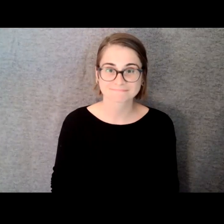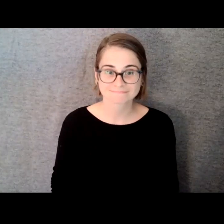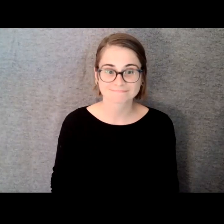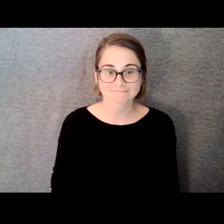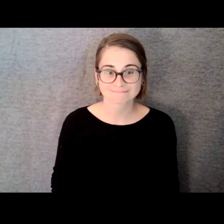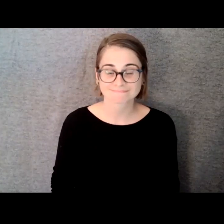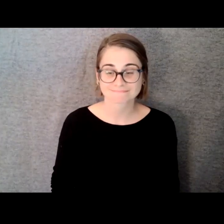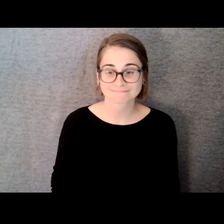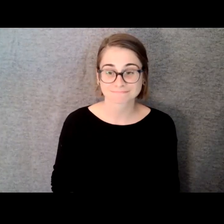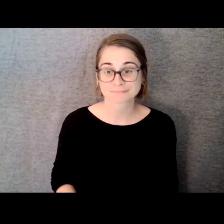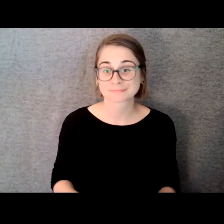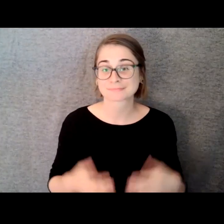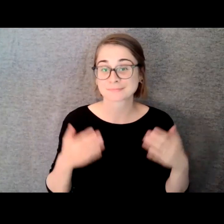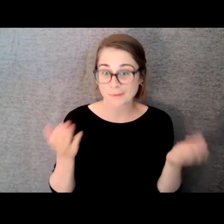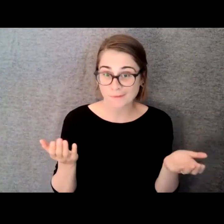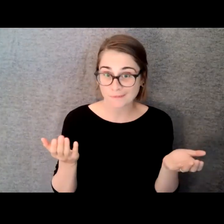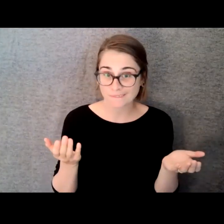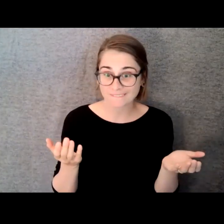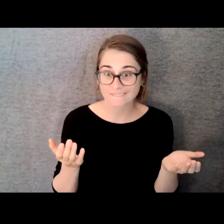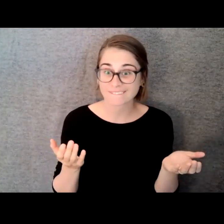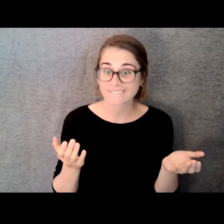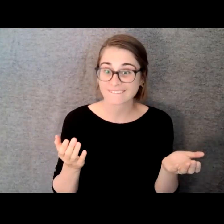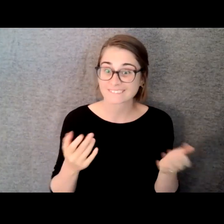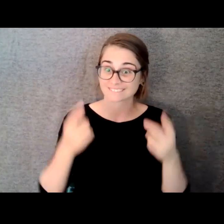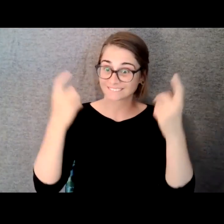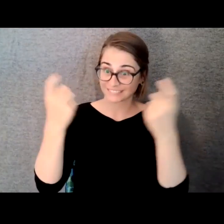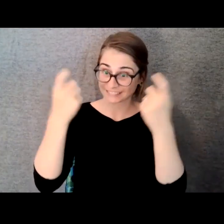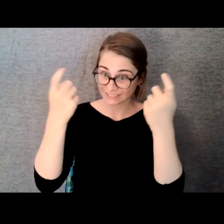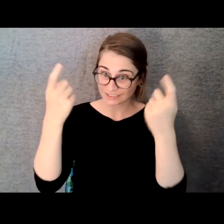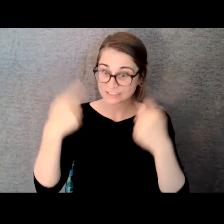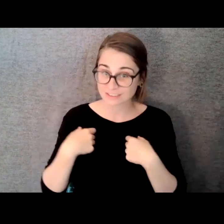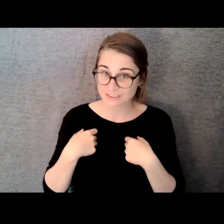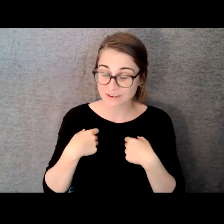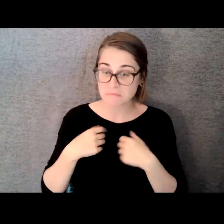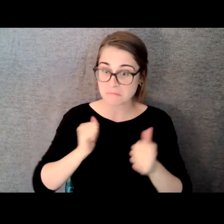The world is so Our. And so that's -- we -- I finished the festival. The show did really well there.